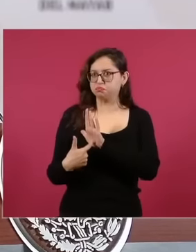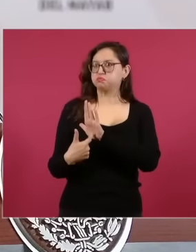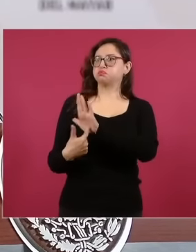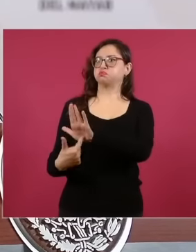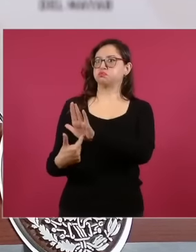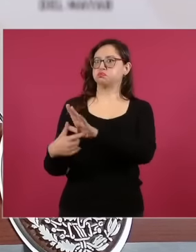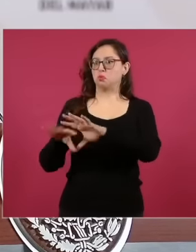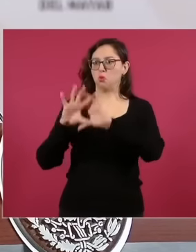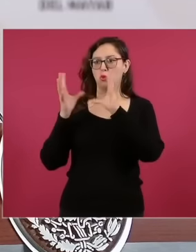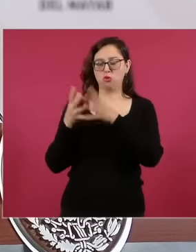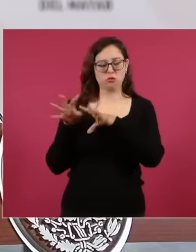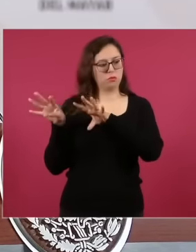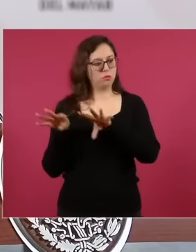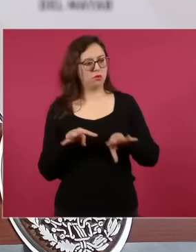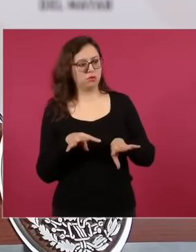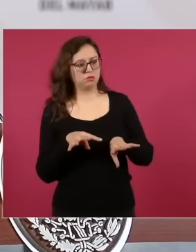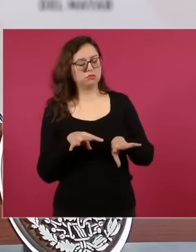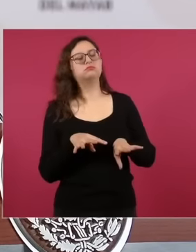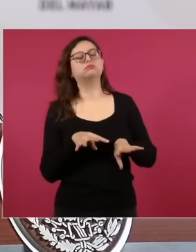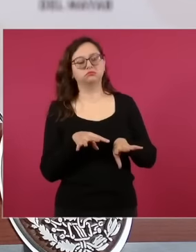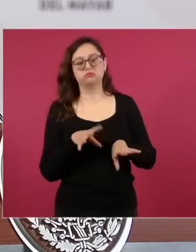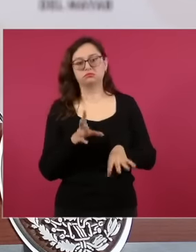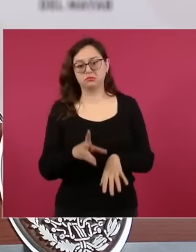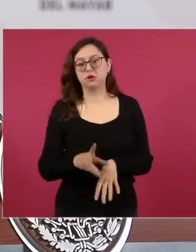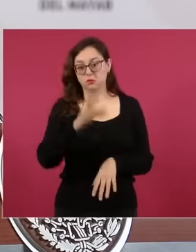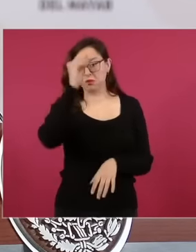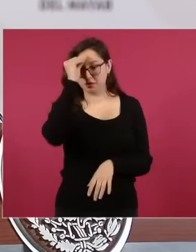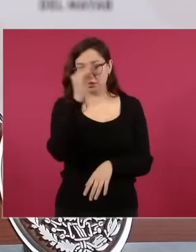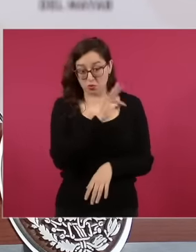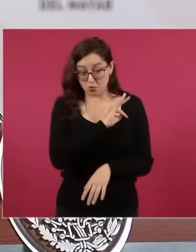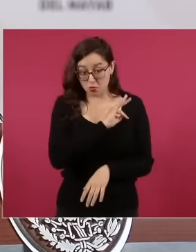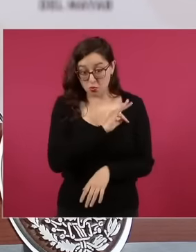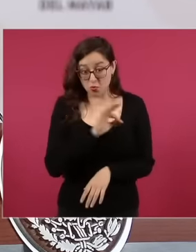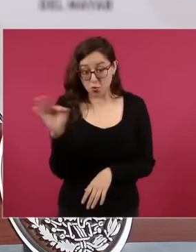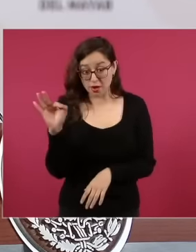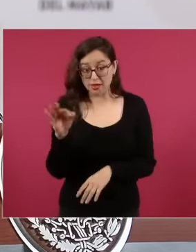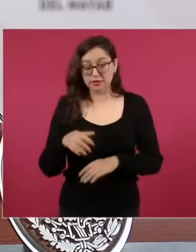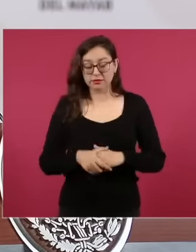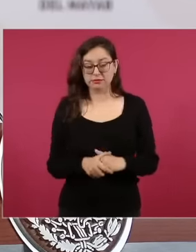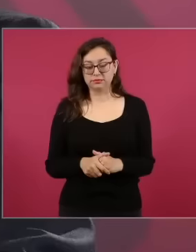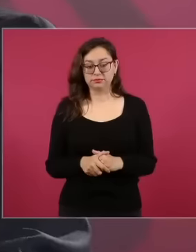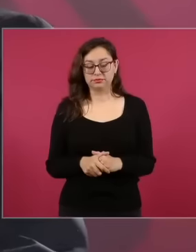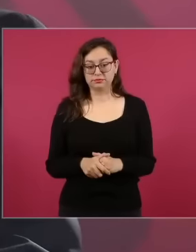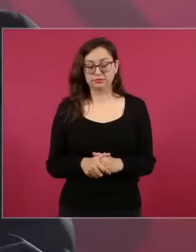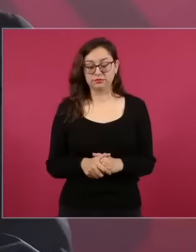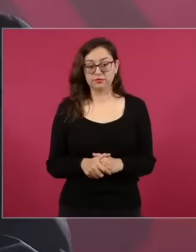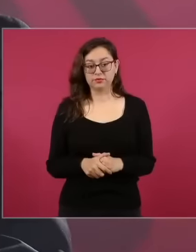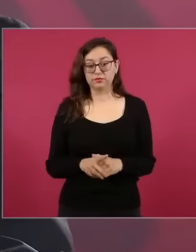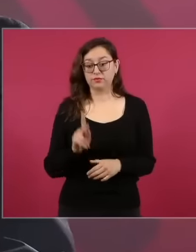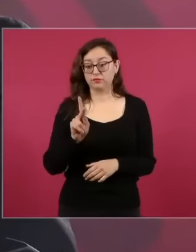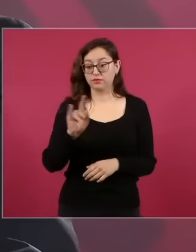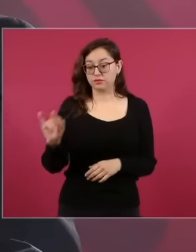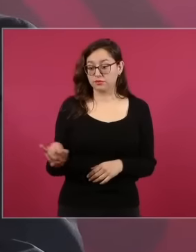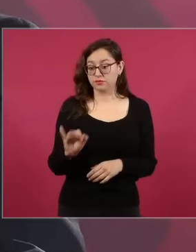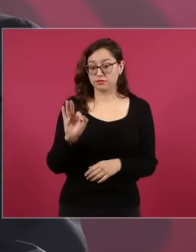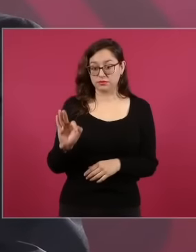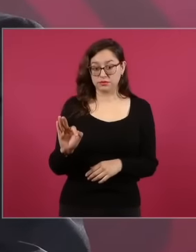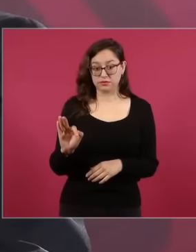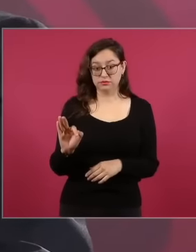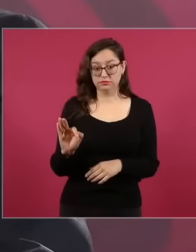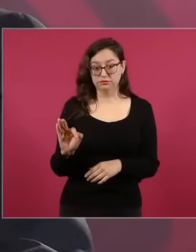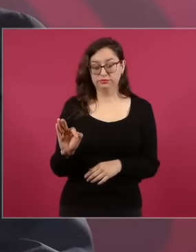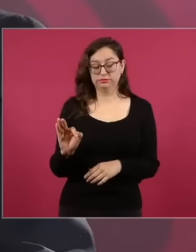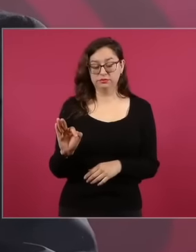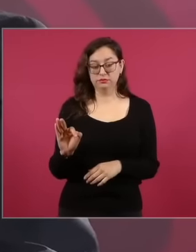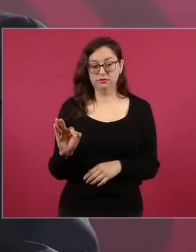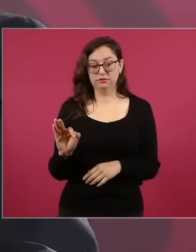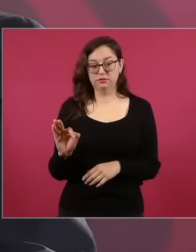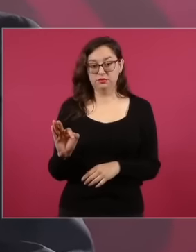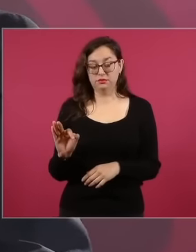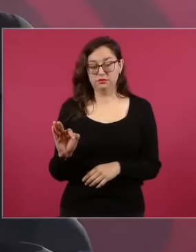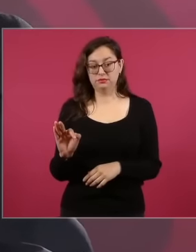world because the judicial power is more than